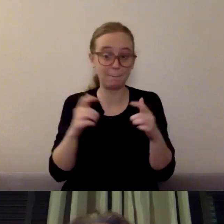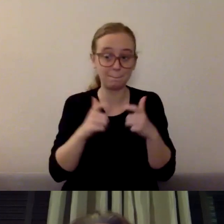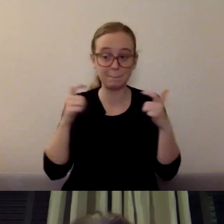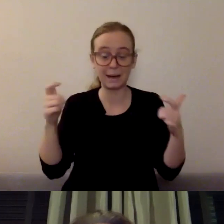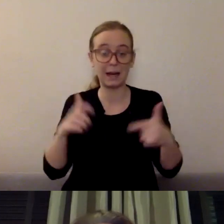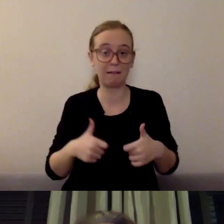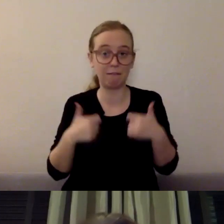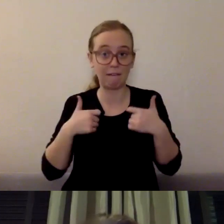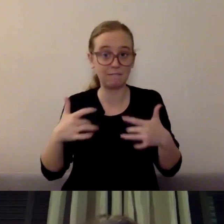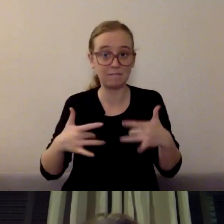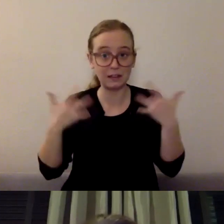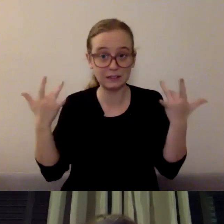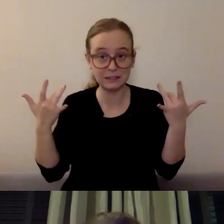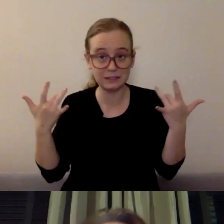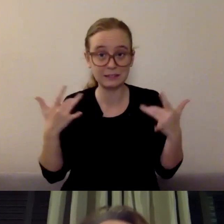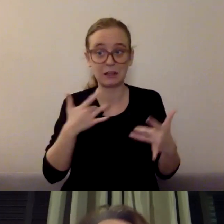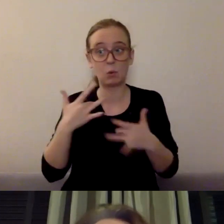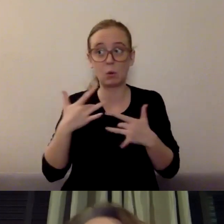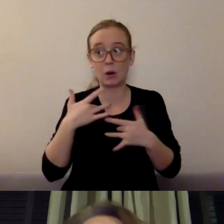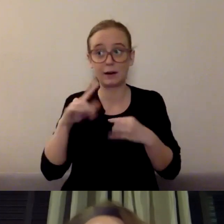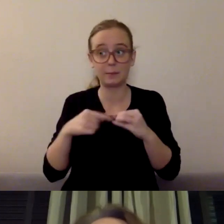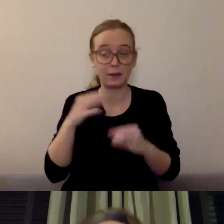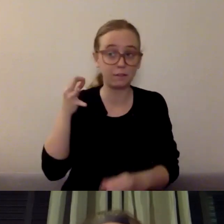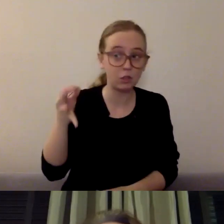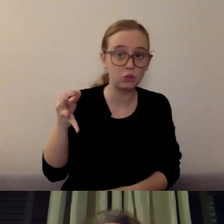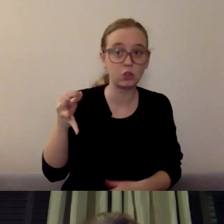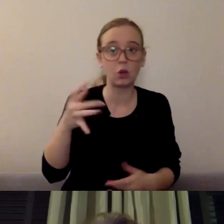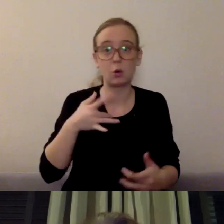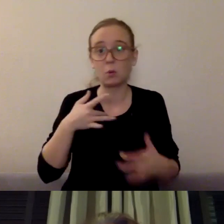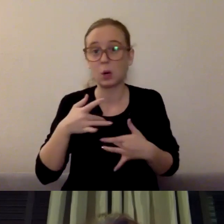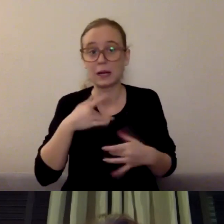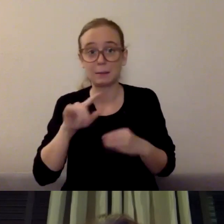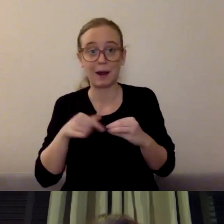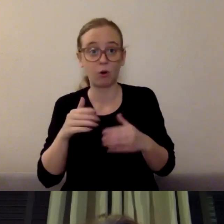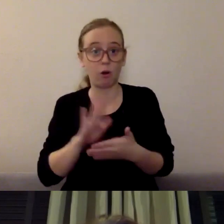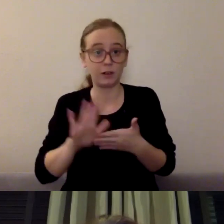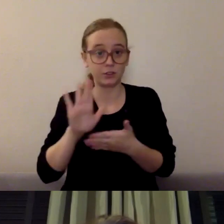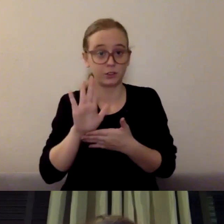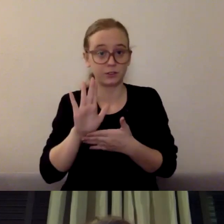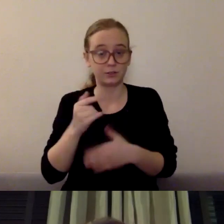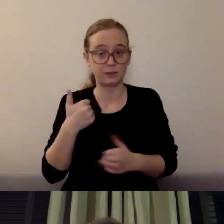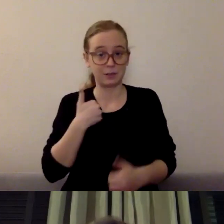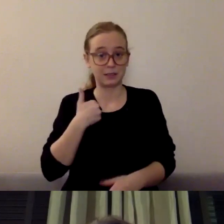Our family, I have two boys. I have a 16 and a six-year-old. So we're really noticing with our six-year-old,